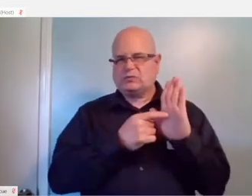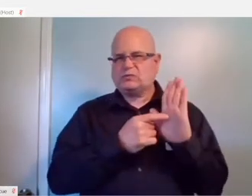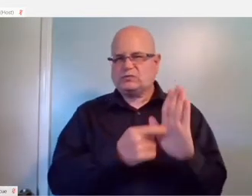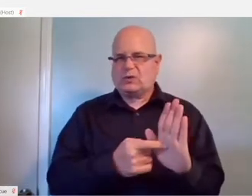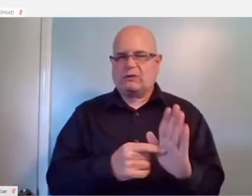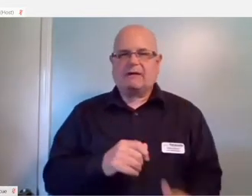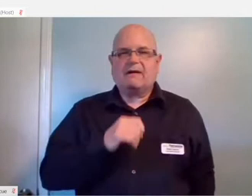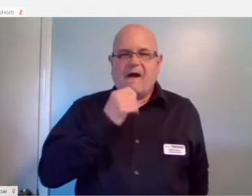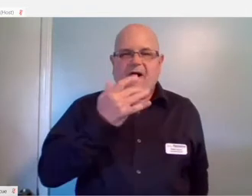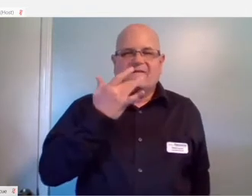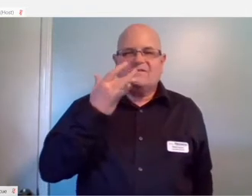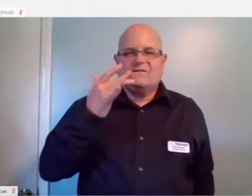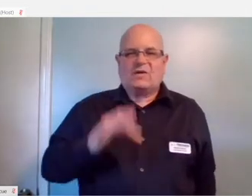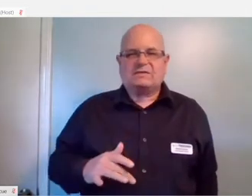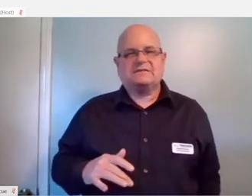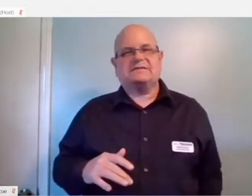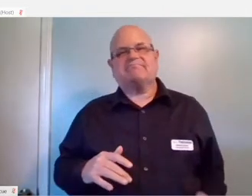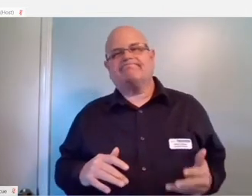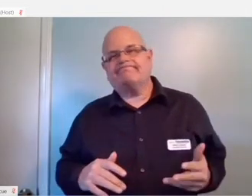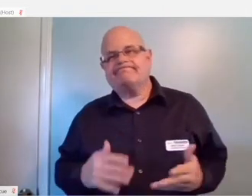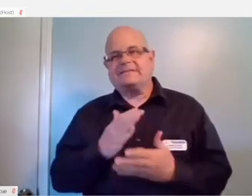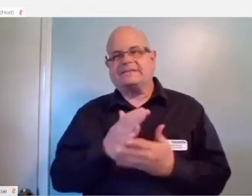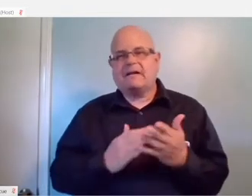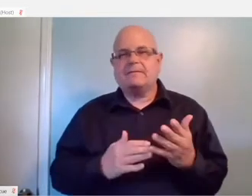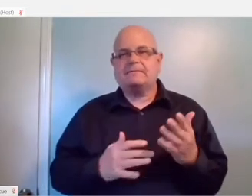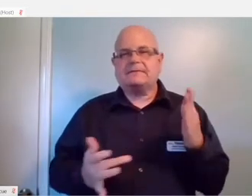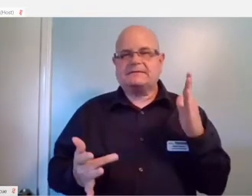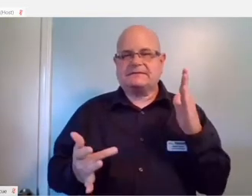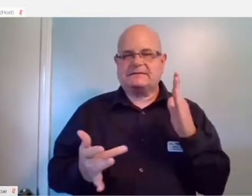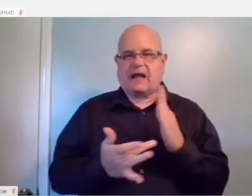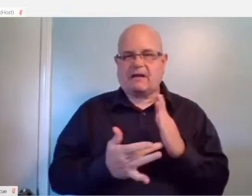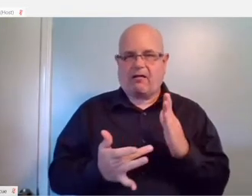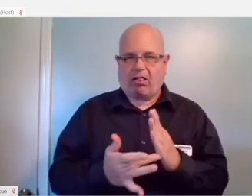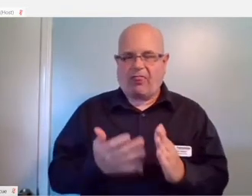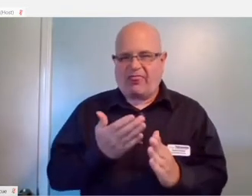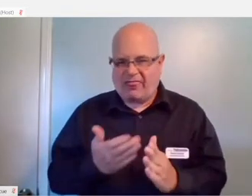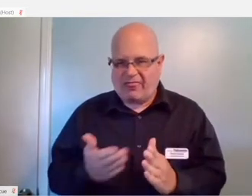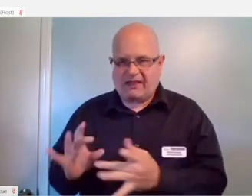Unfortunately because of some of the technical things with the platform we're presenting